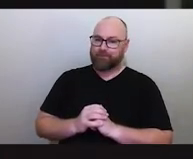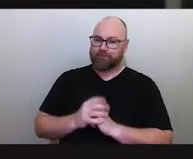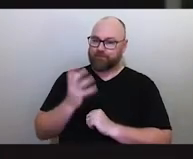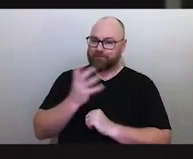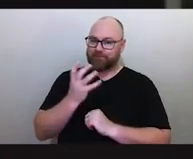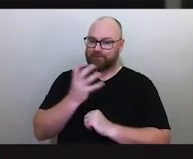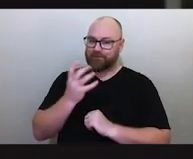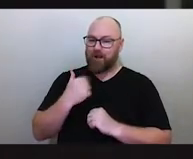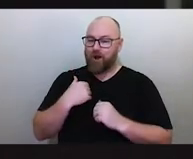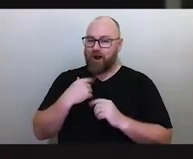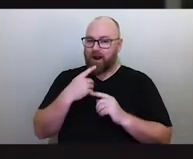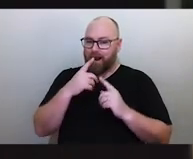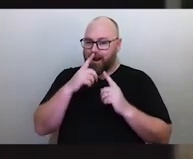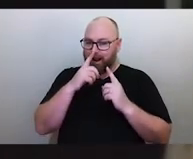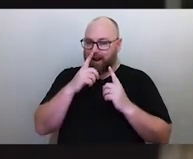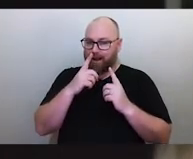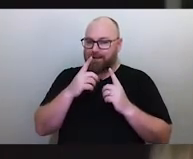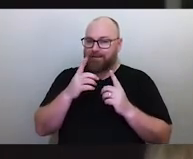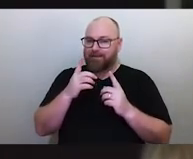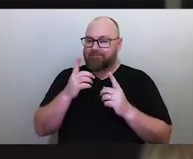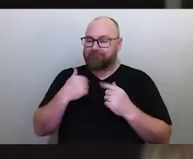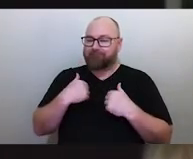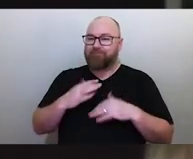And something I don't necessarily want to go back to, but